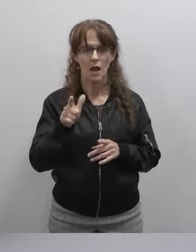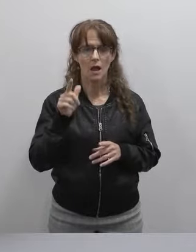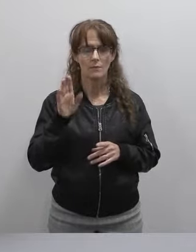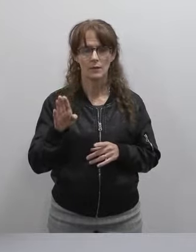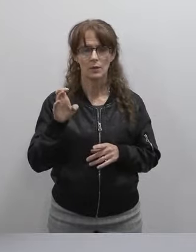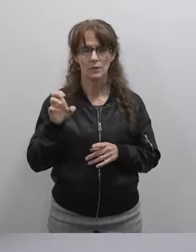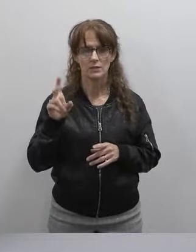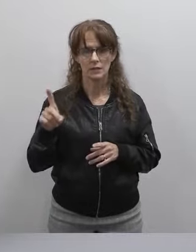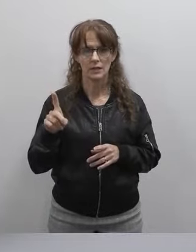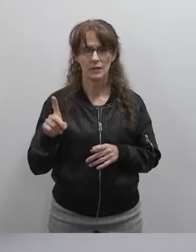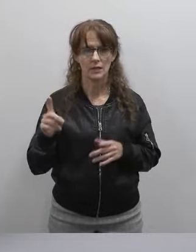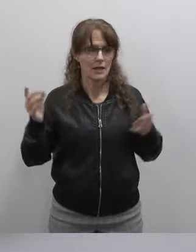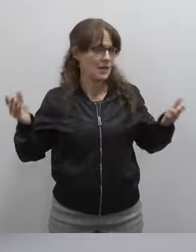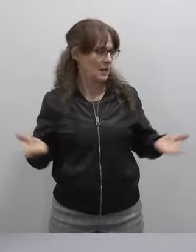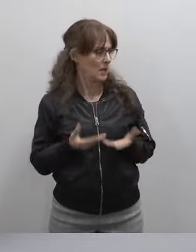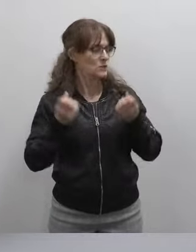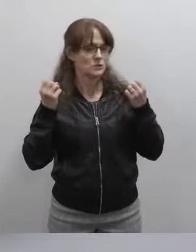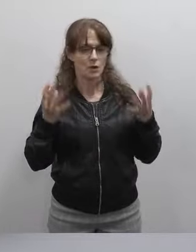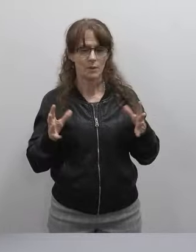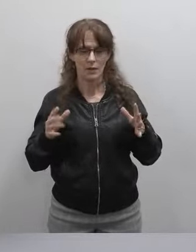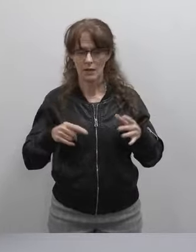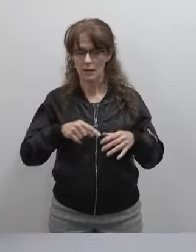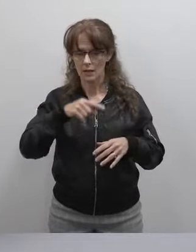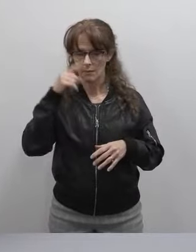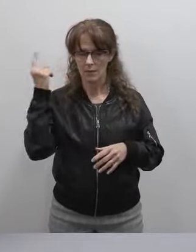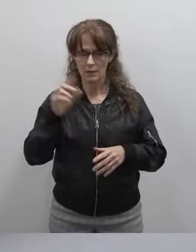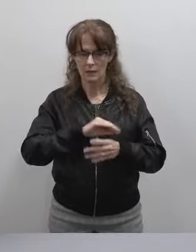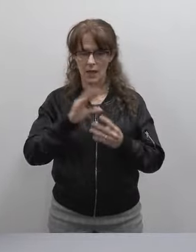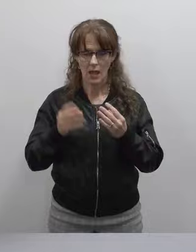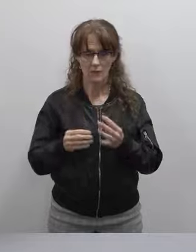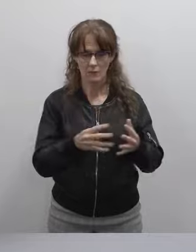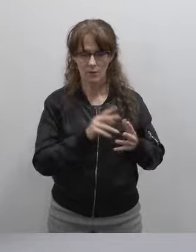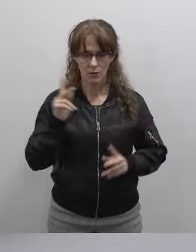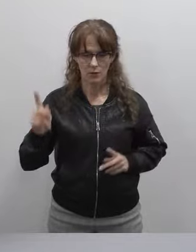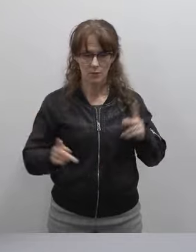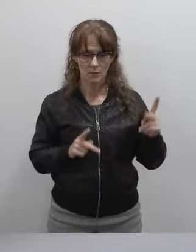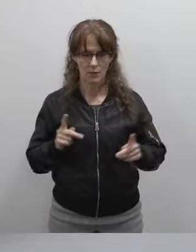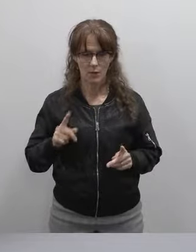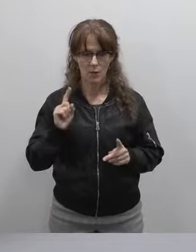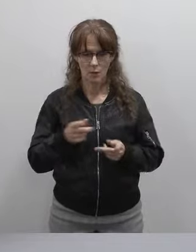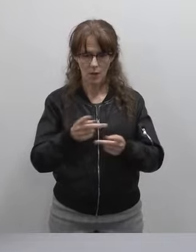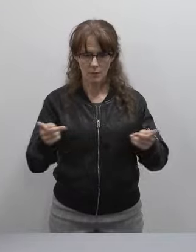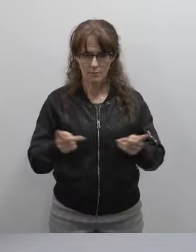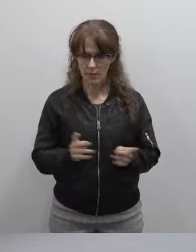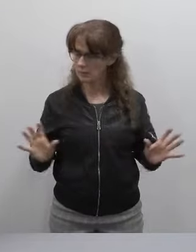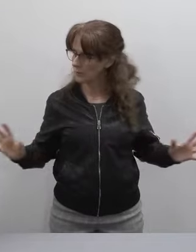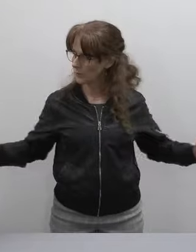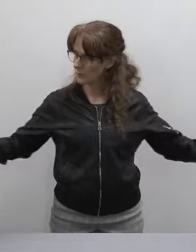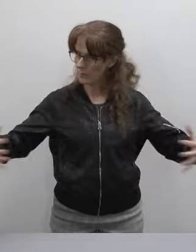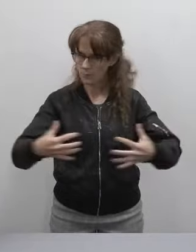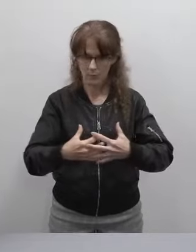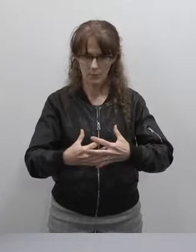"been in the company of so many black "or African American people in one place." And that's really special.